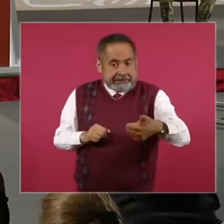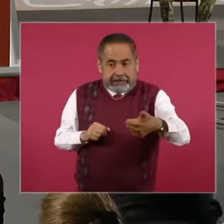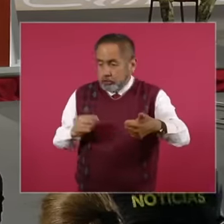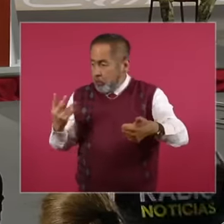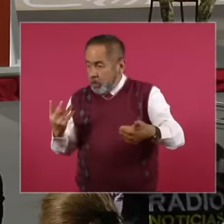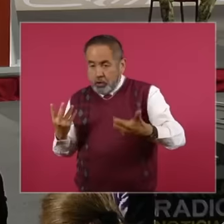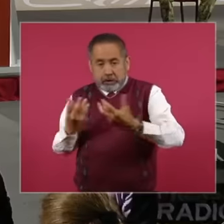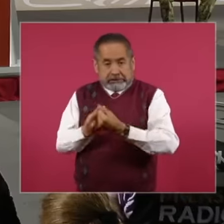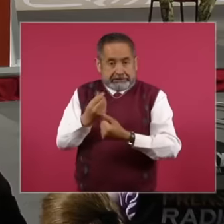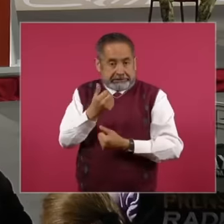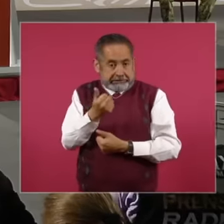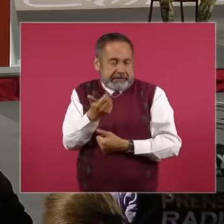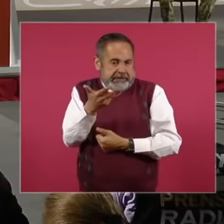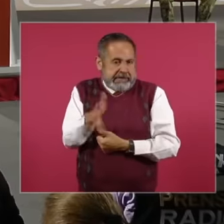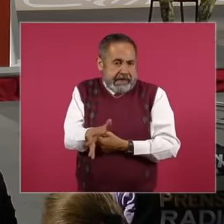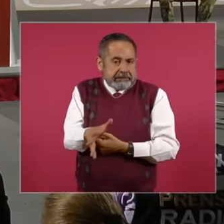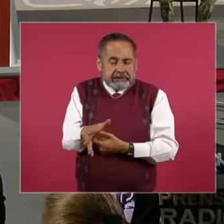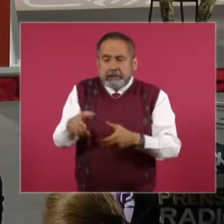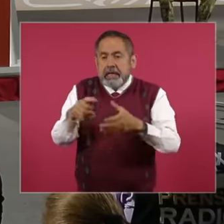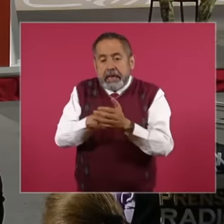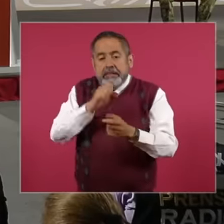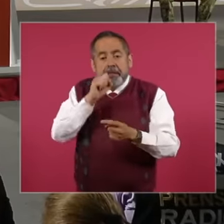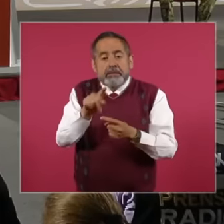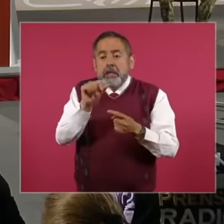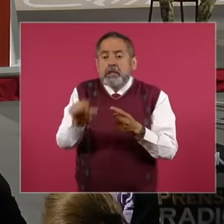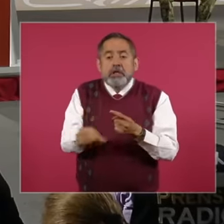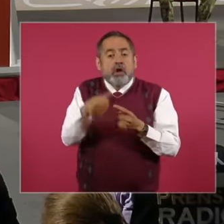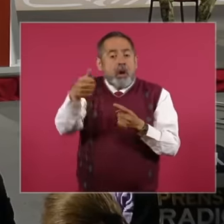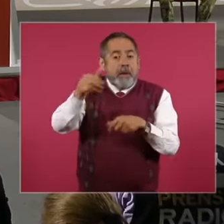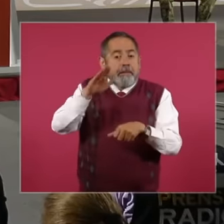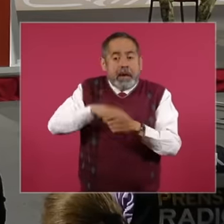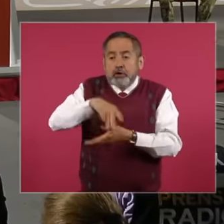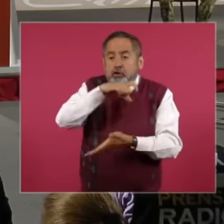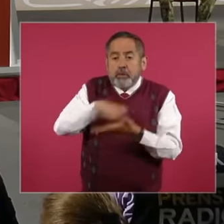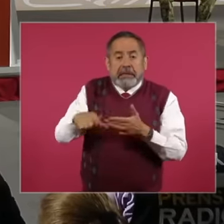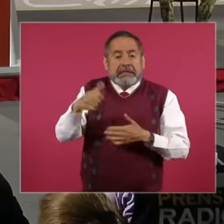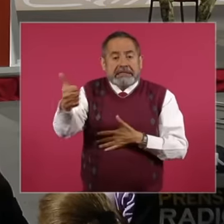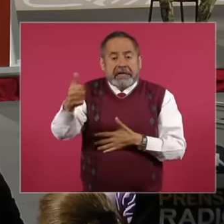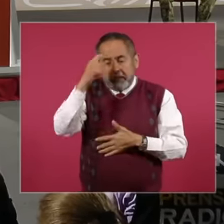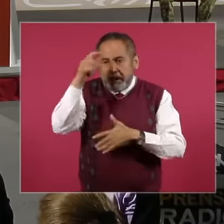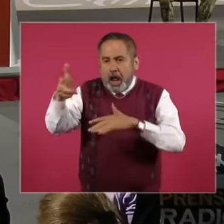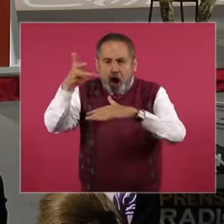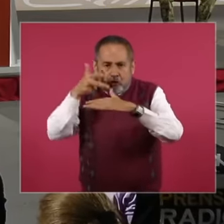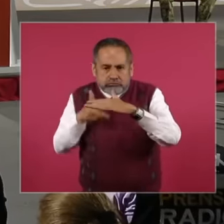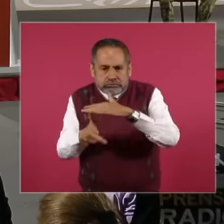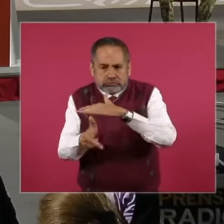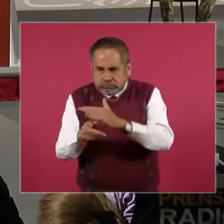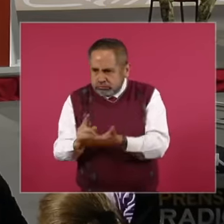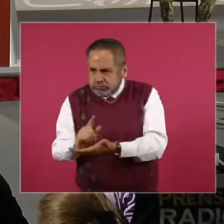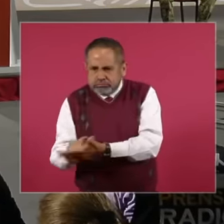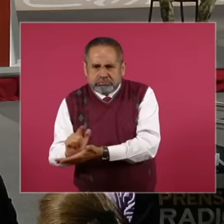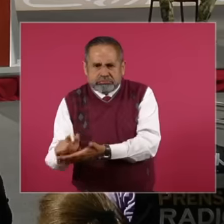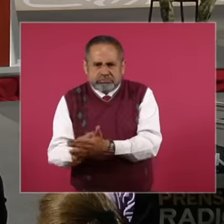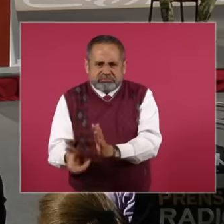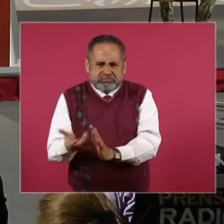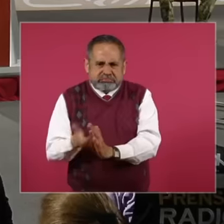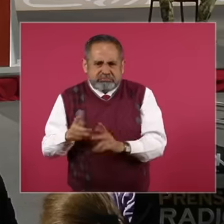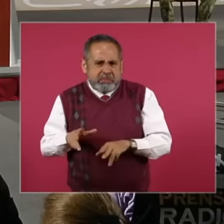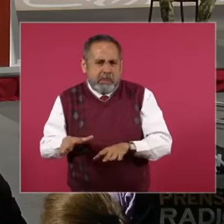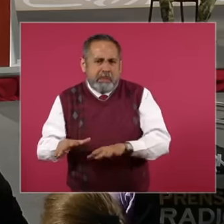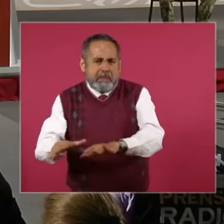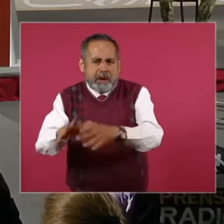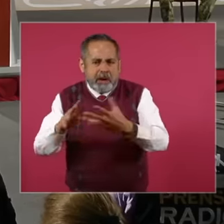as well as the acquisition of six amphibious dredgers different heavy machinery and their equipment of